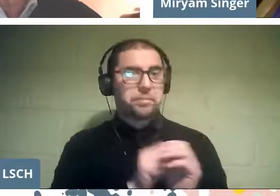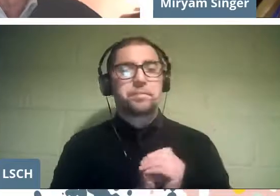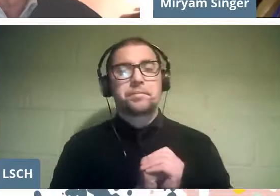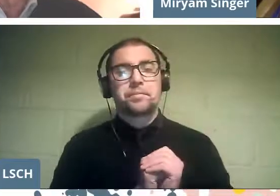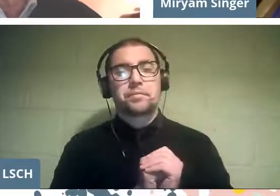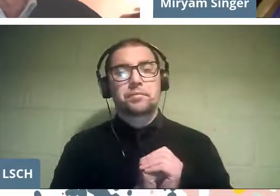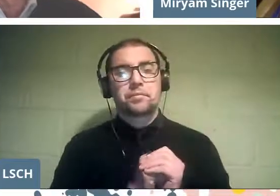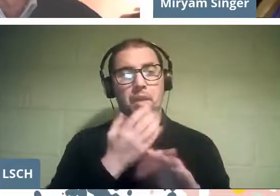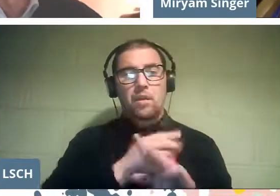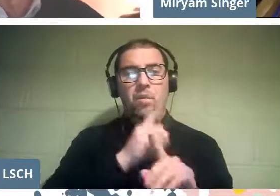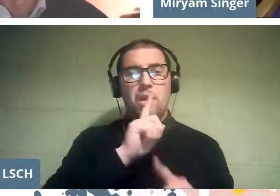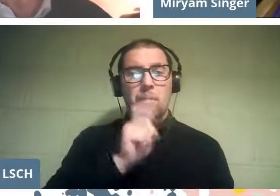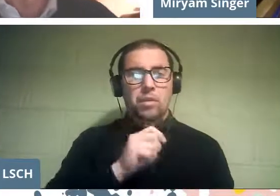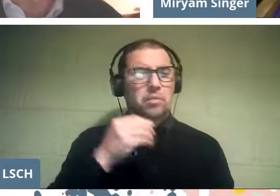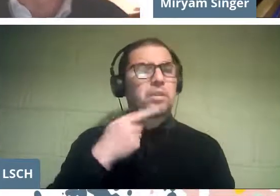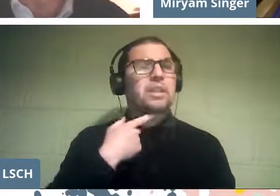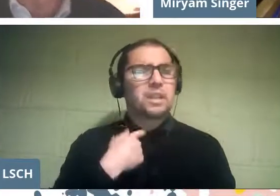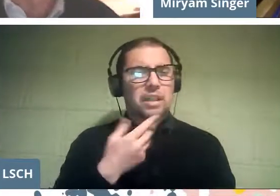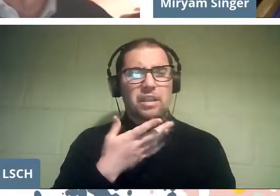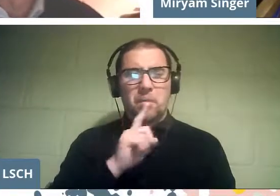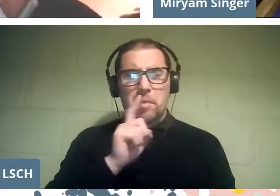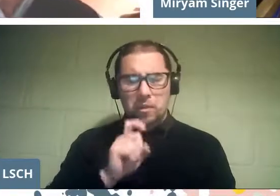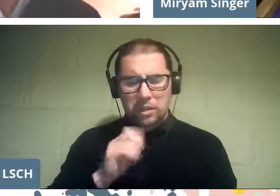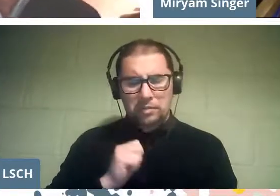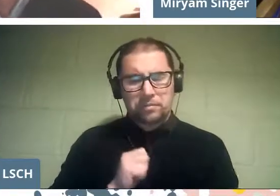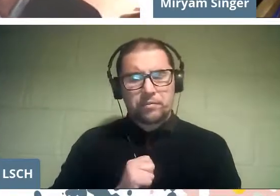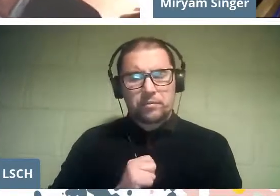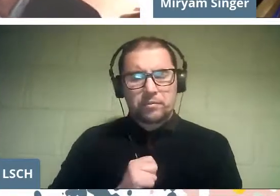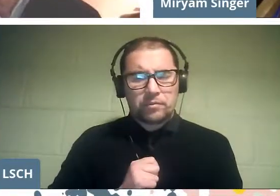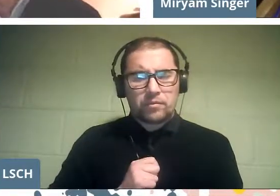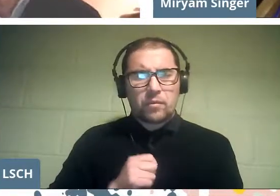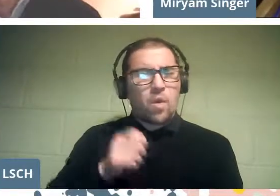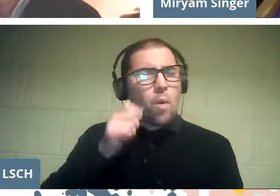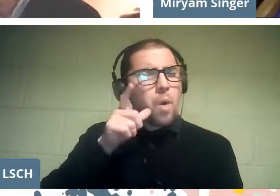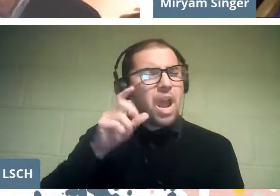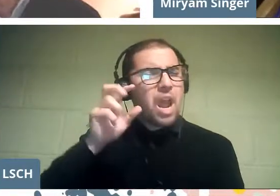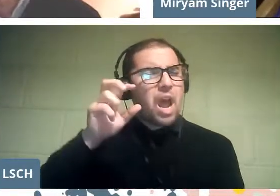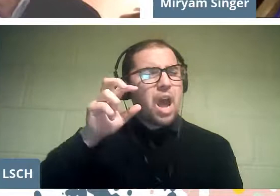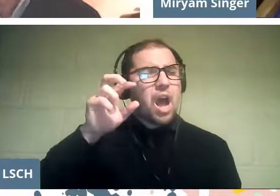Here is a very interesting one that says the following: what real possibilities do you see